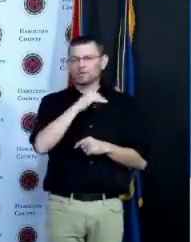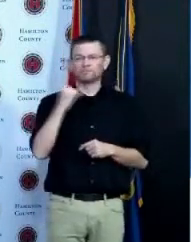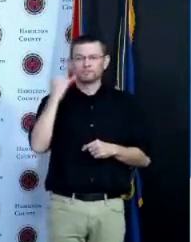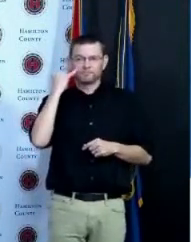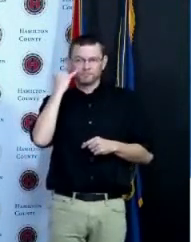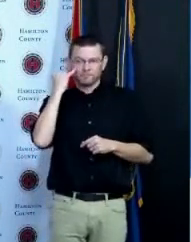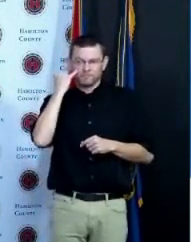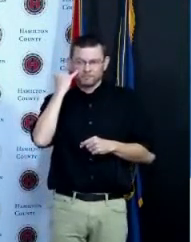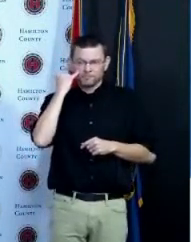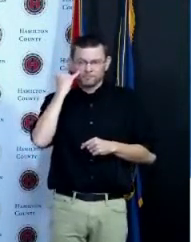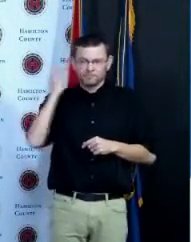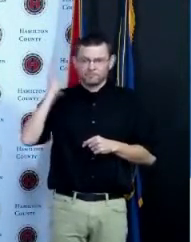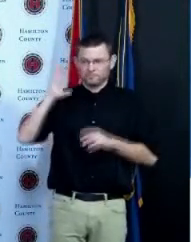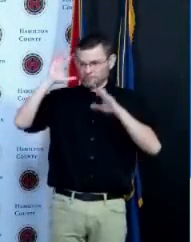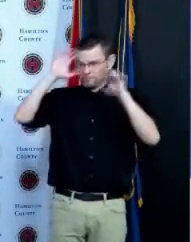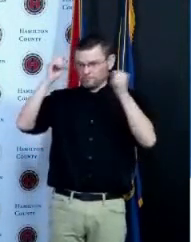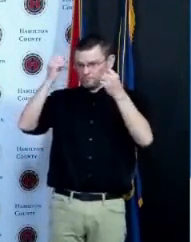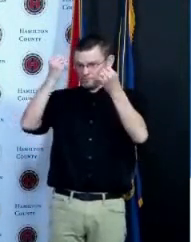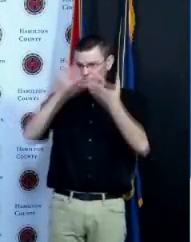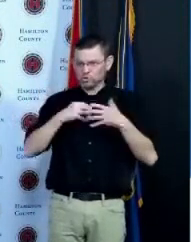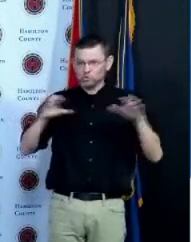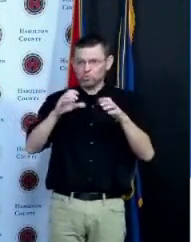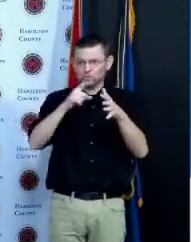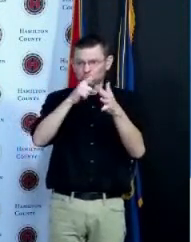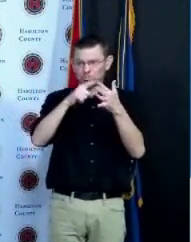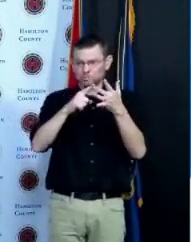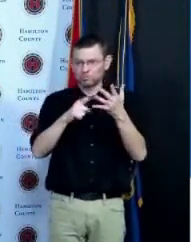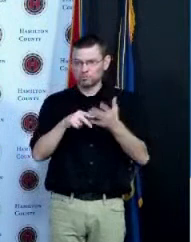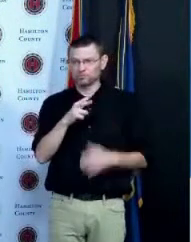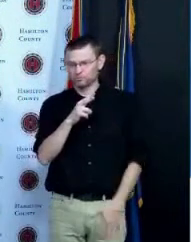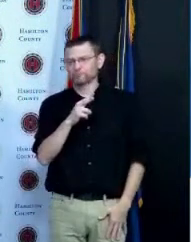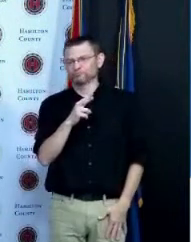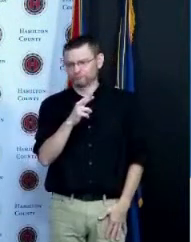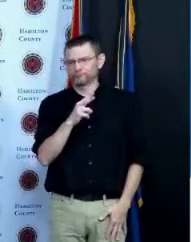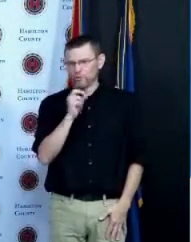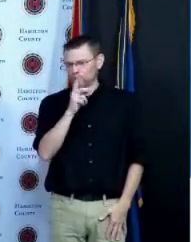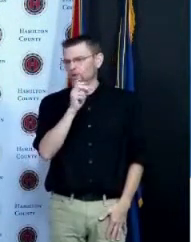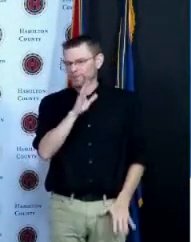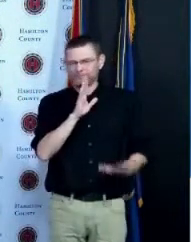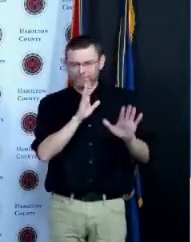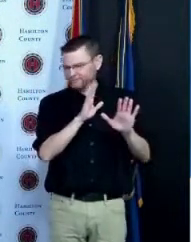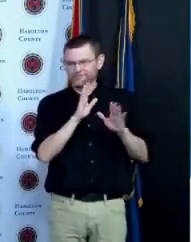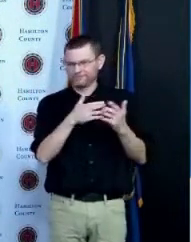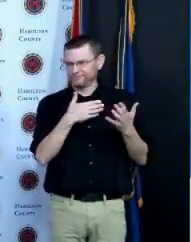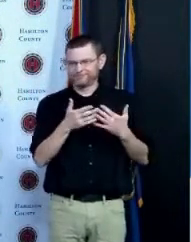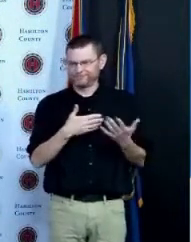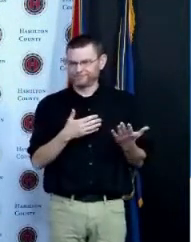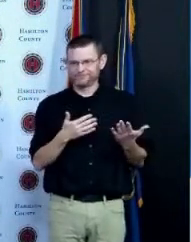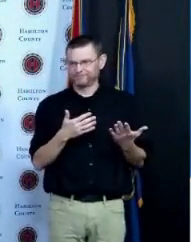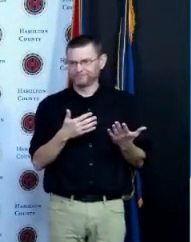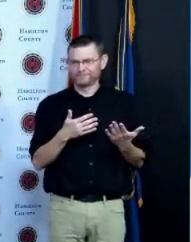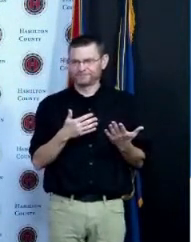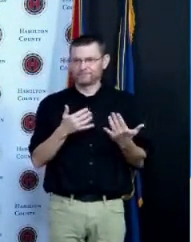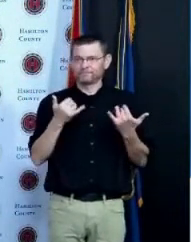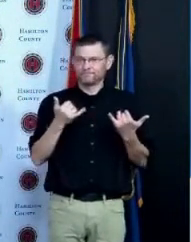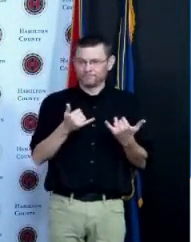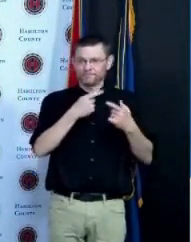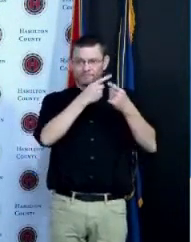do that no and likely today when I see Joe Biden Kamala Harris and Nancy Pelosi wearing those silly